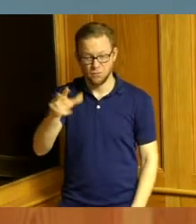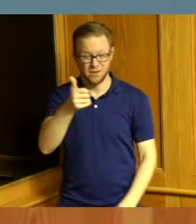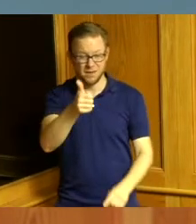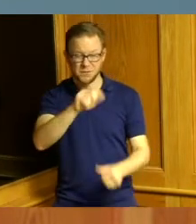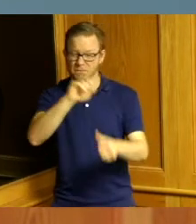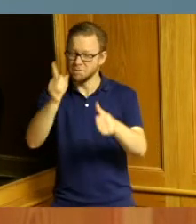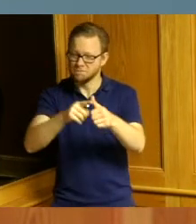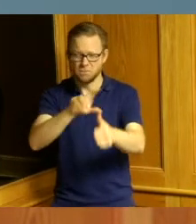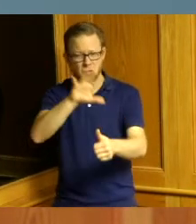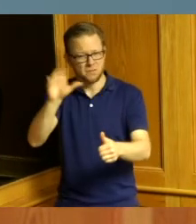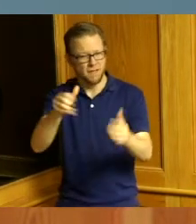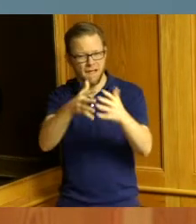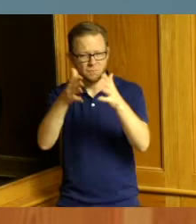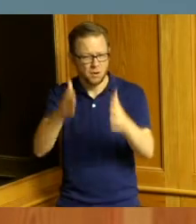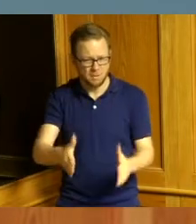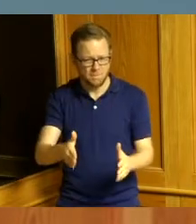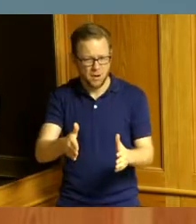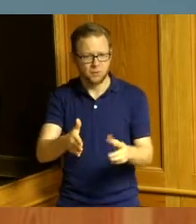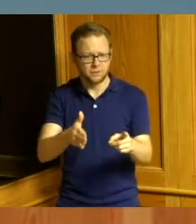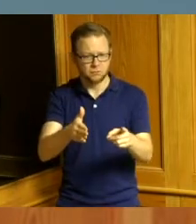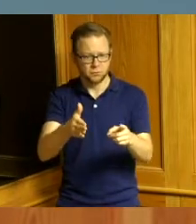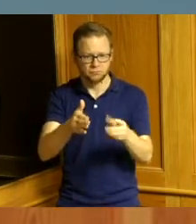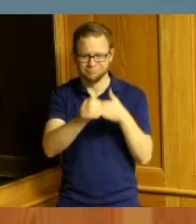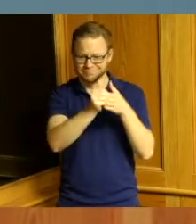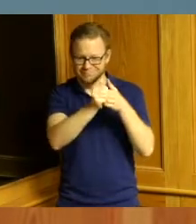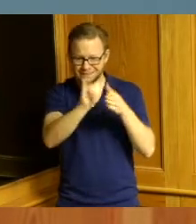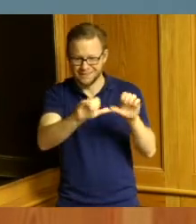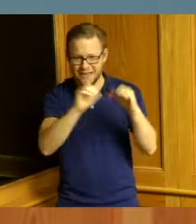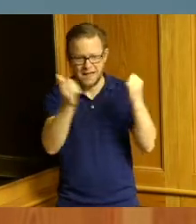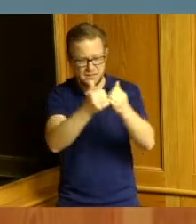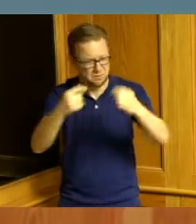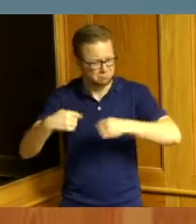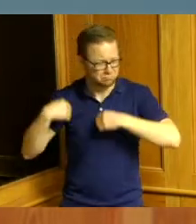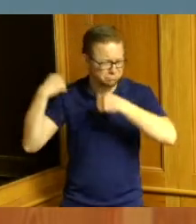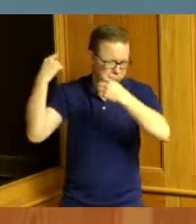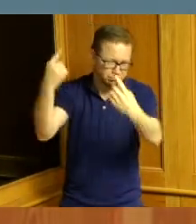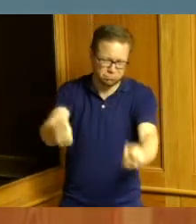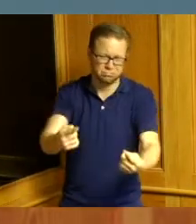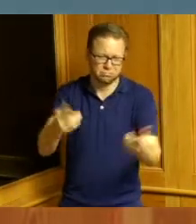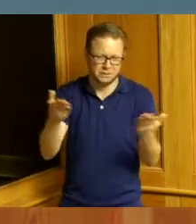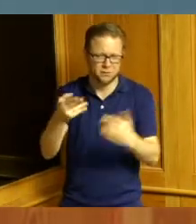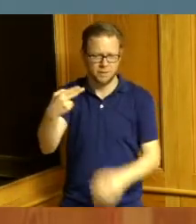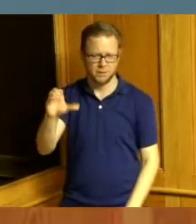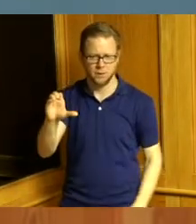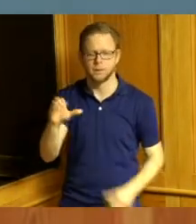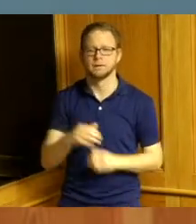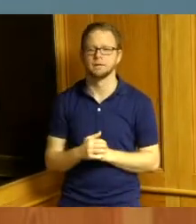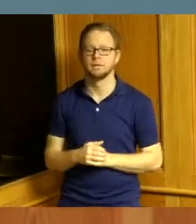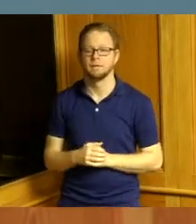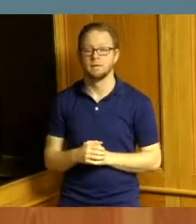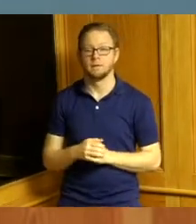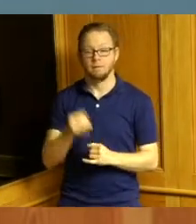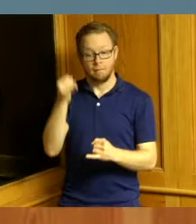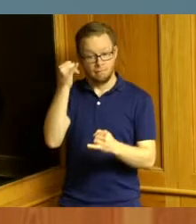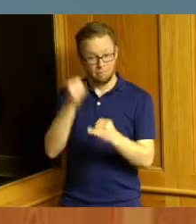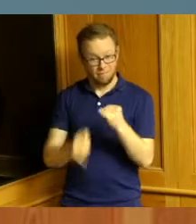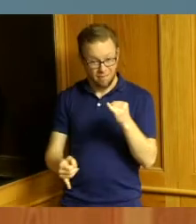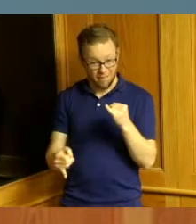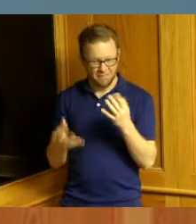lead this agency in the history of Hamilton County lastly I had some items I wanted to mention as far